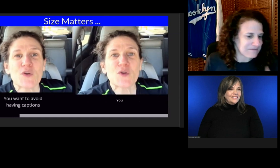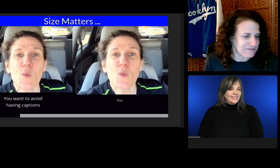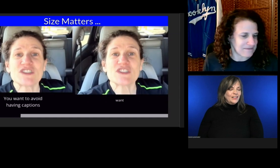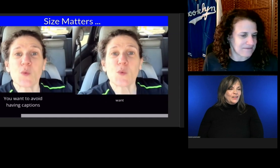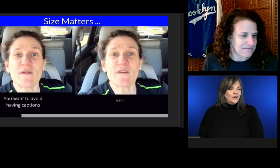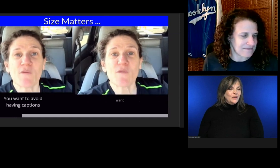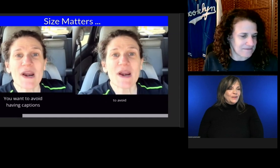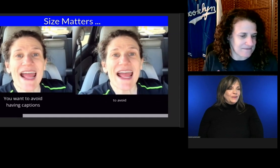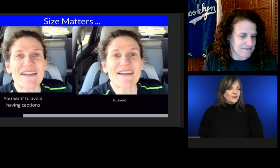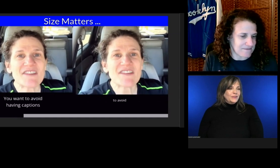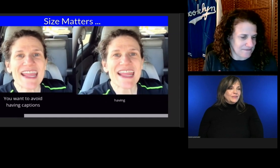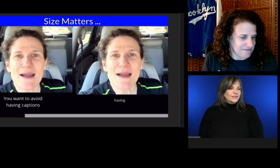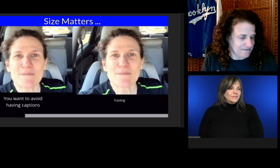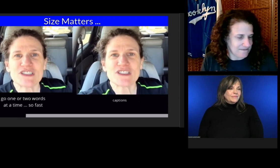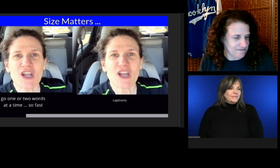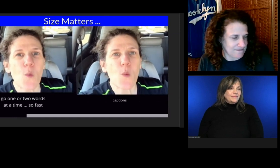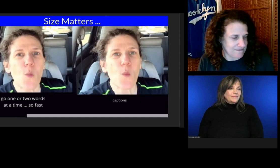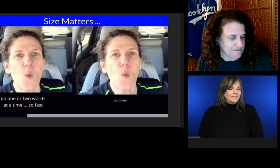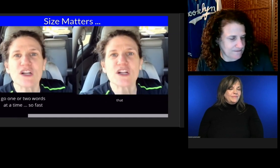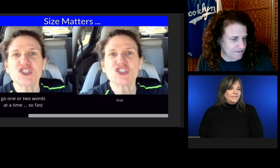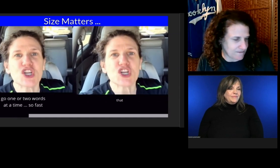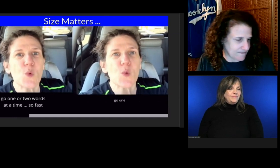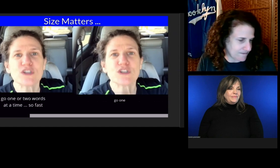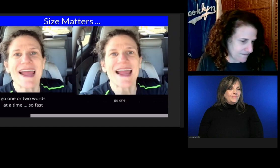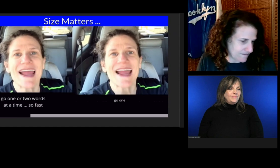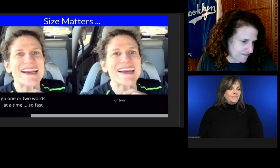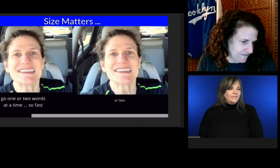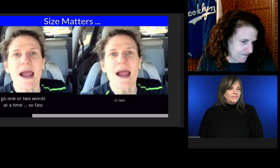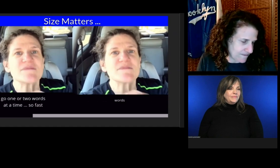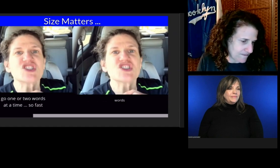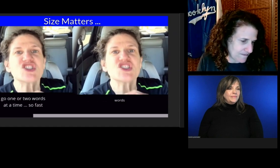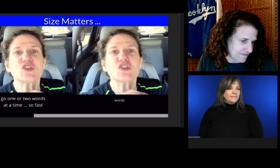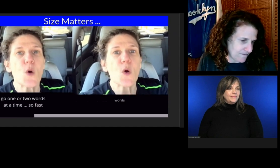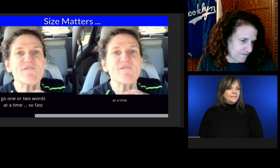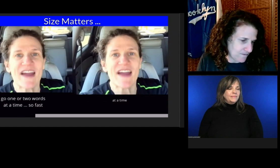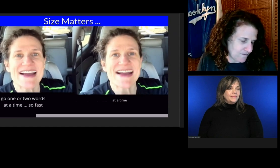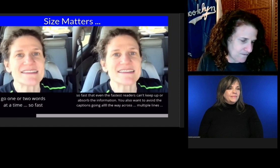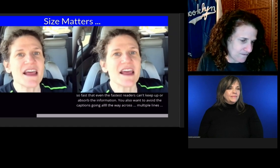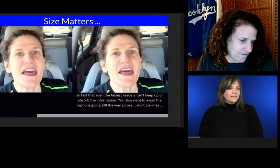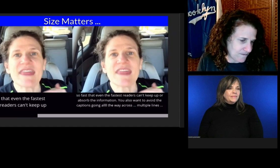You want to avoid having captions go one or two words at a time. So fast!